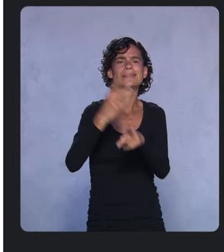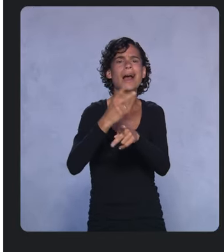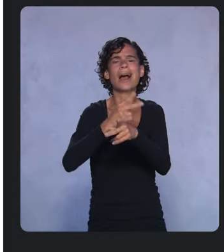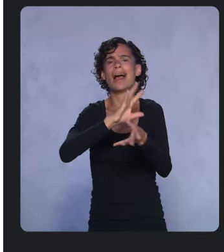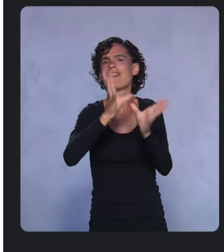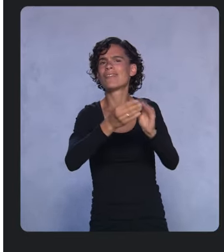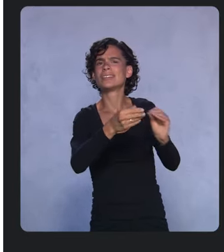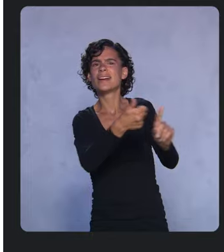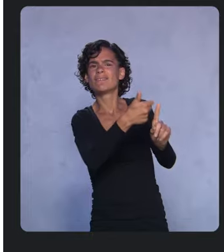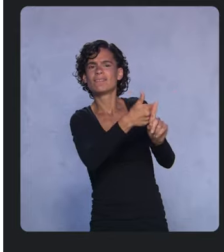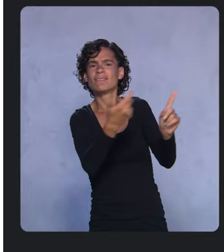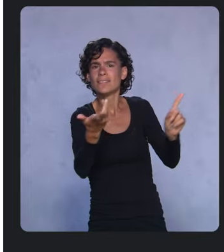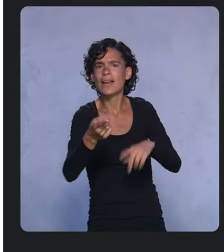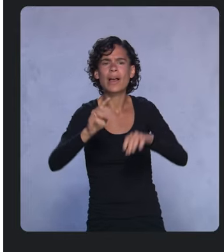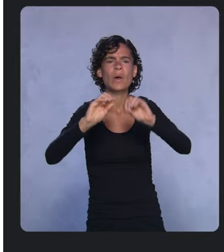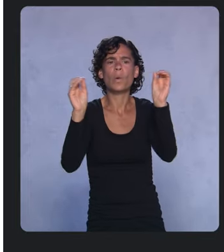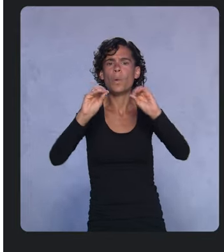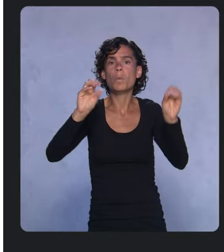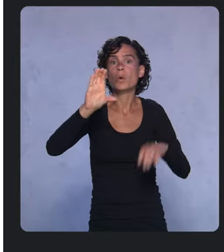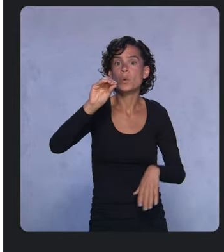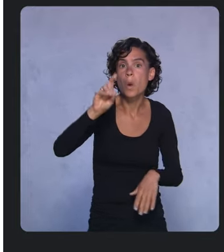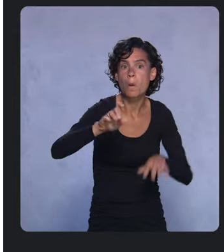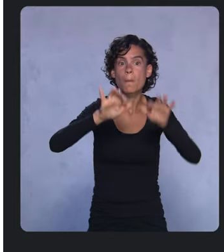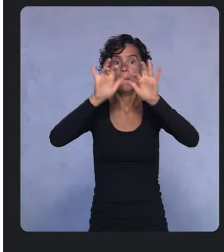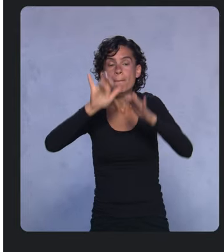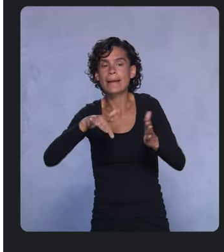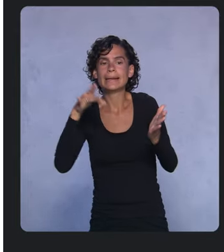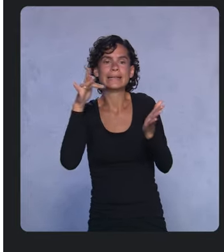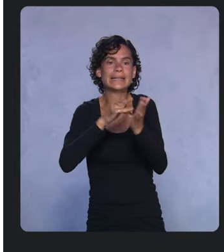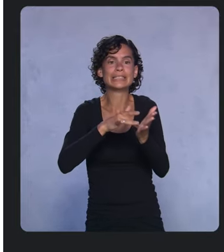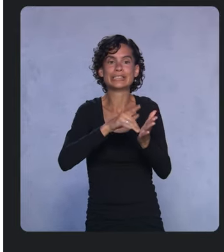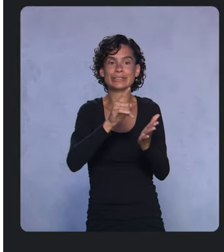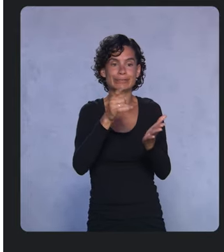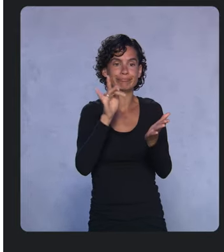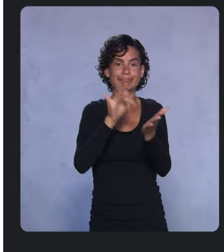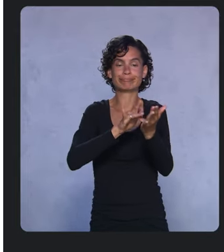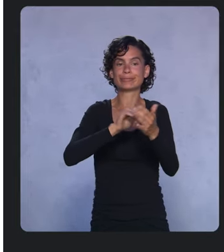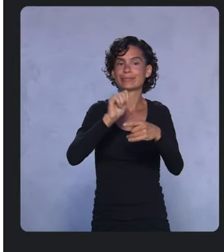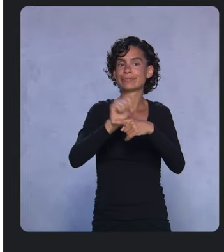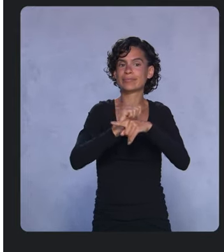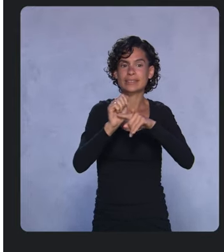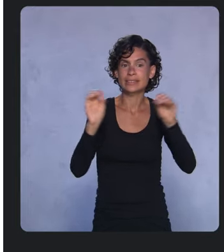No code is required, just press the “train” button, and AutoML will search state-of-the-art models,